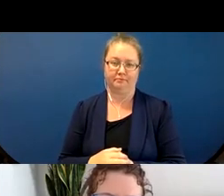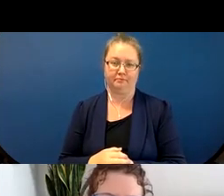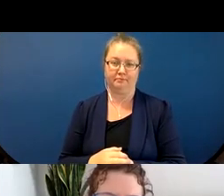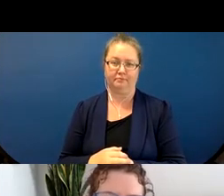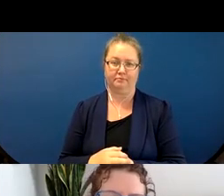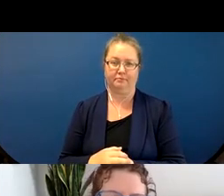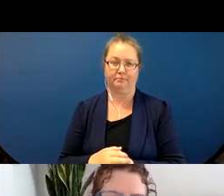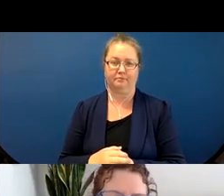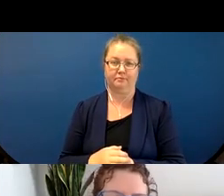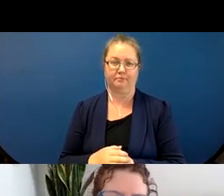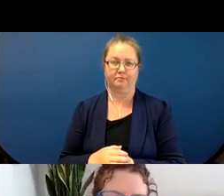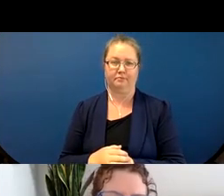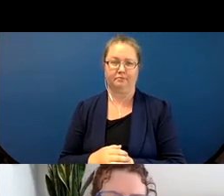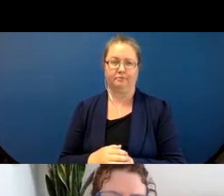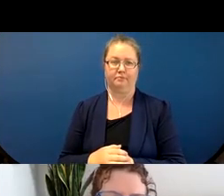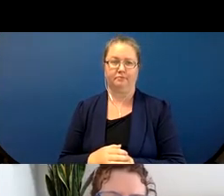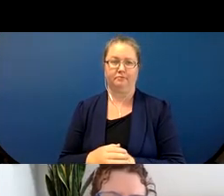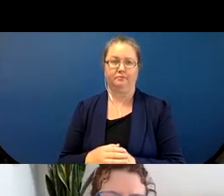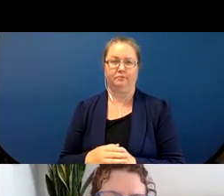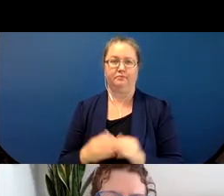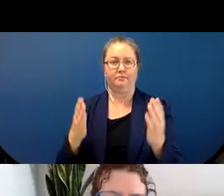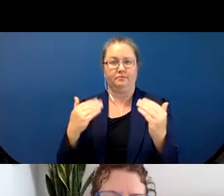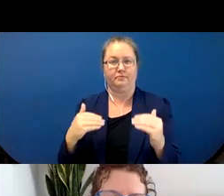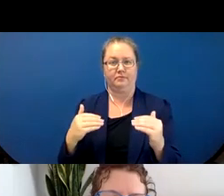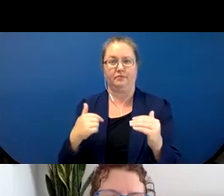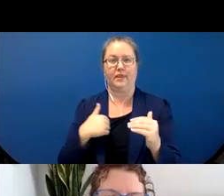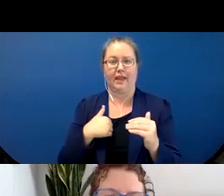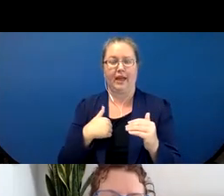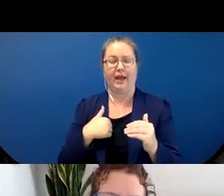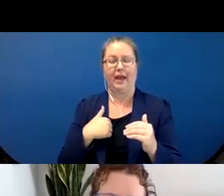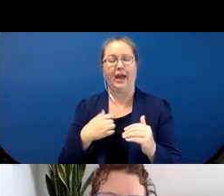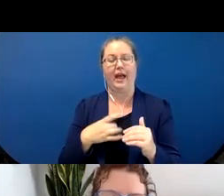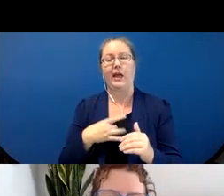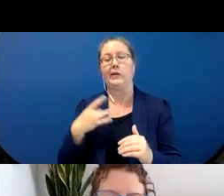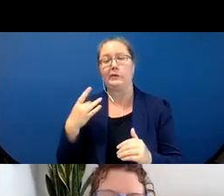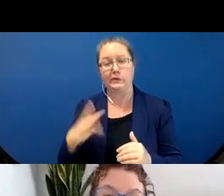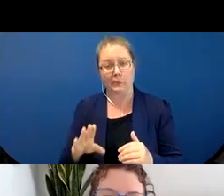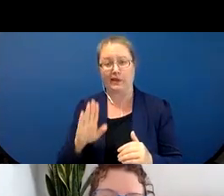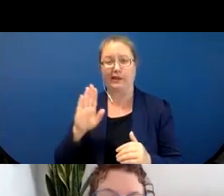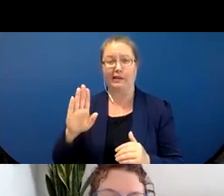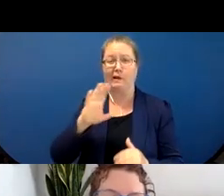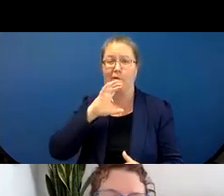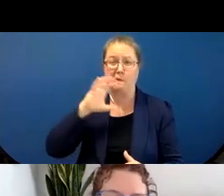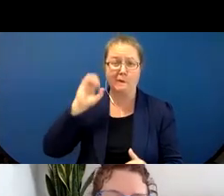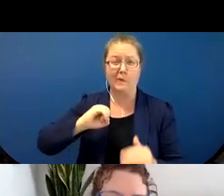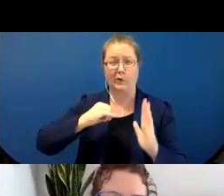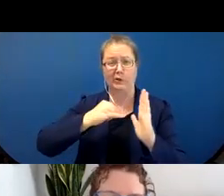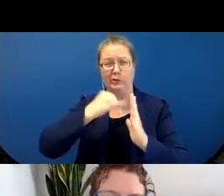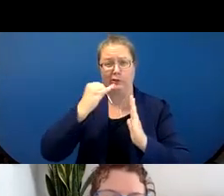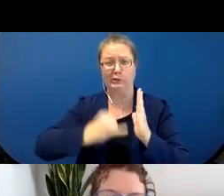So just because I really hate just using those really old drawings, I wanted to show you